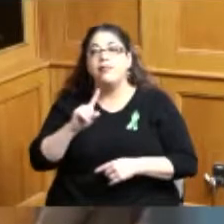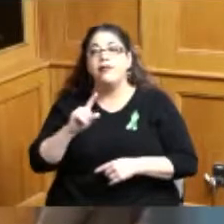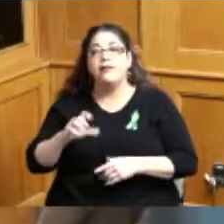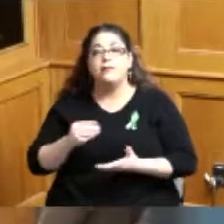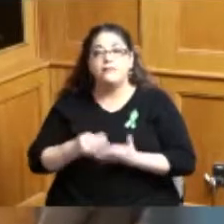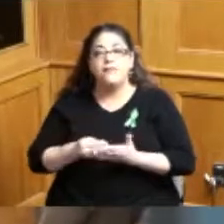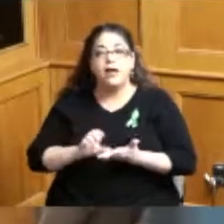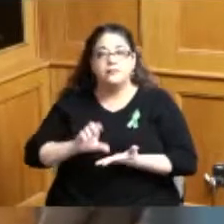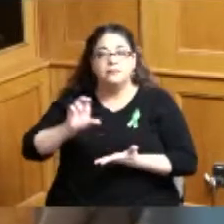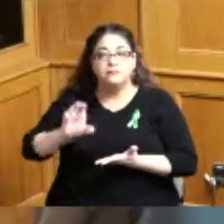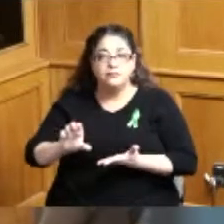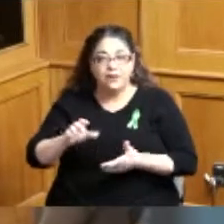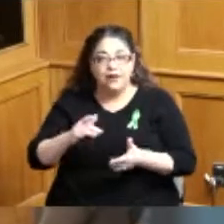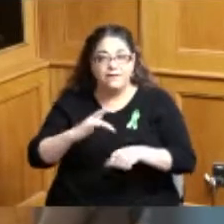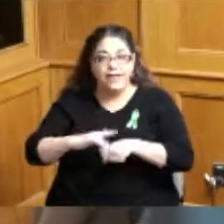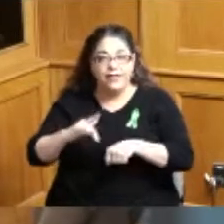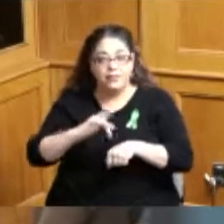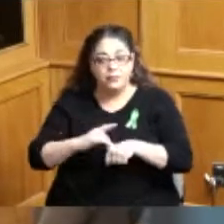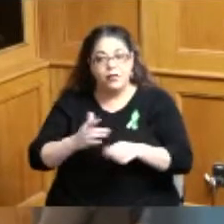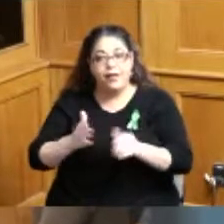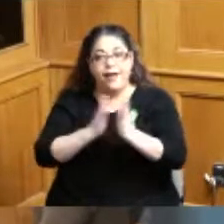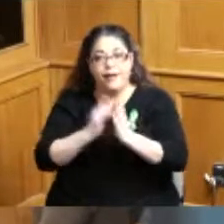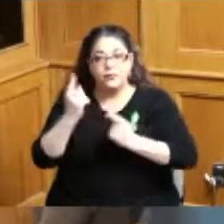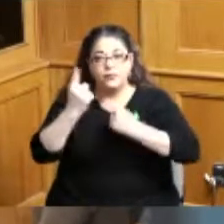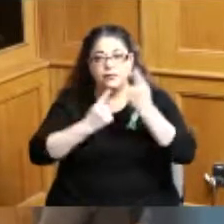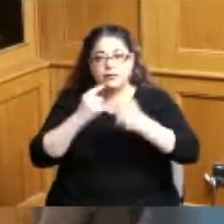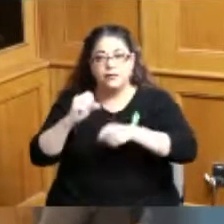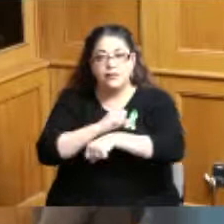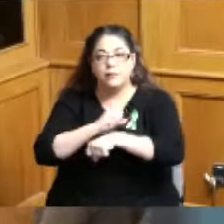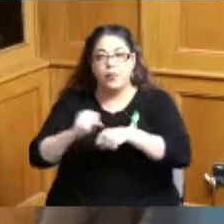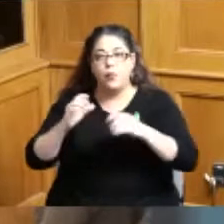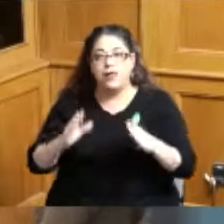funds that are available that you consider the importance of early childhood education